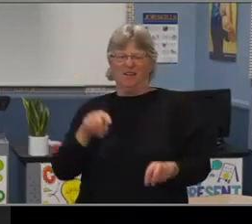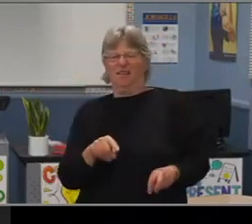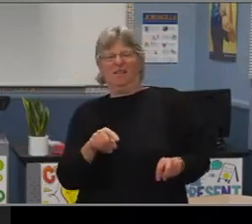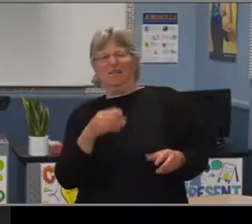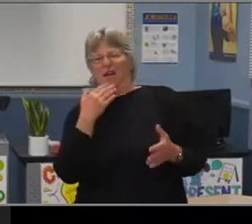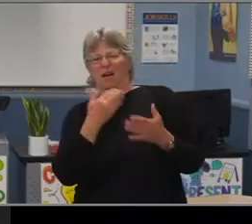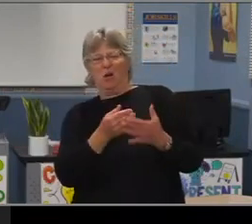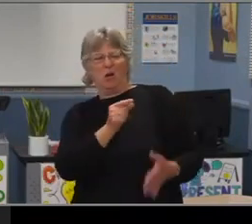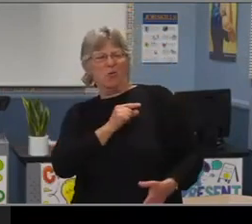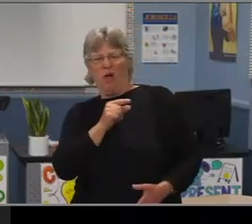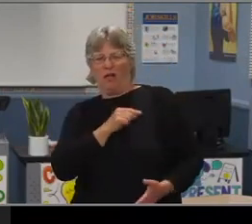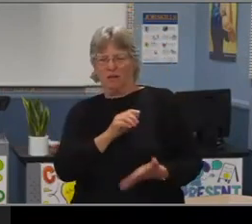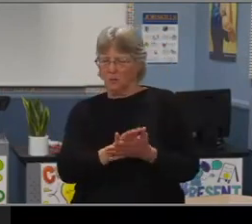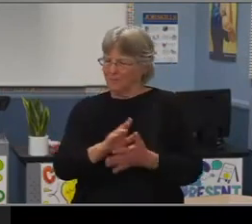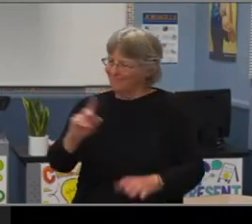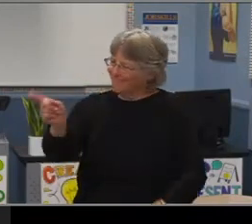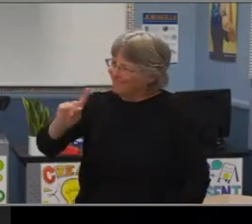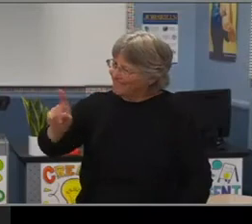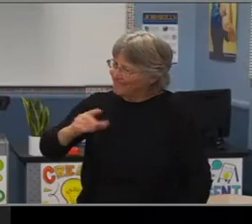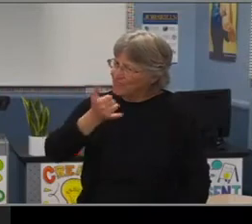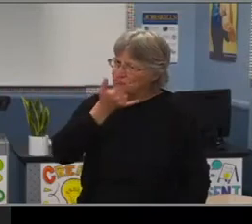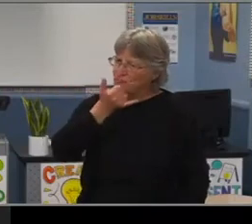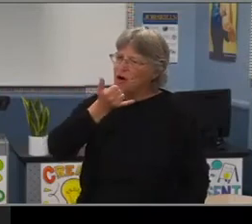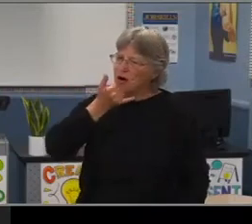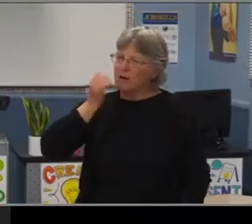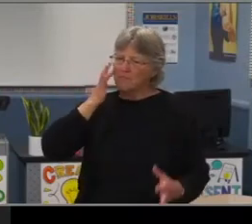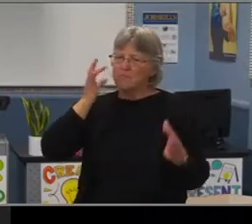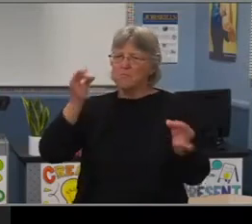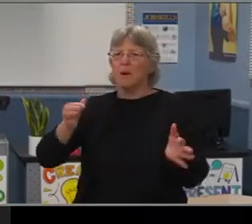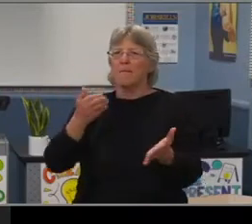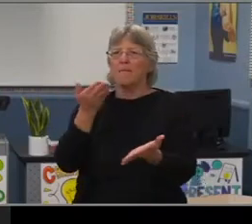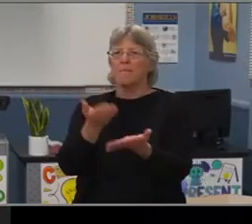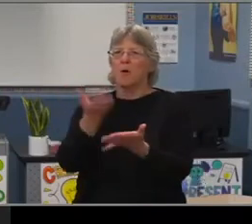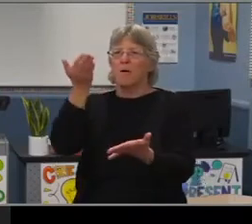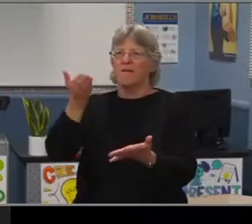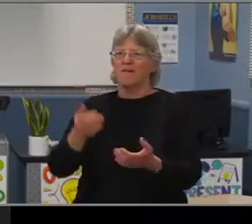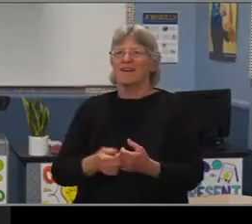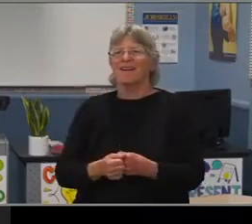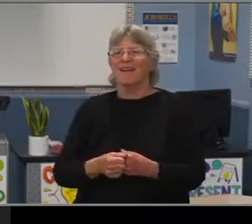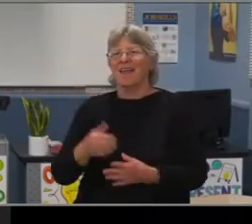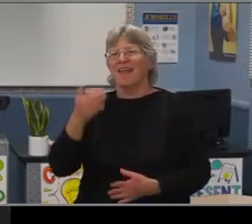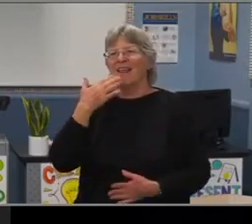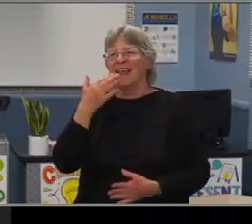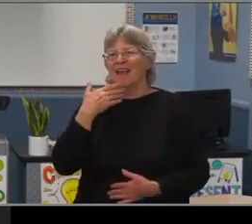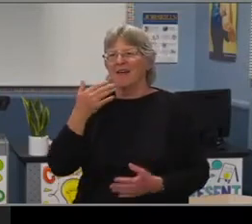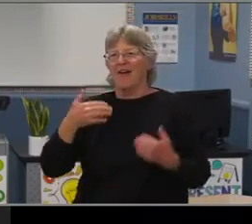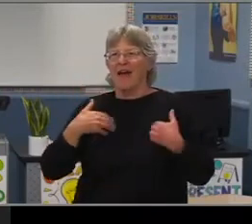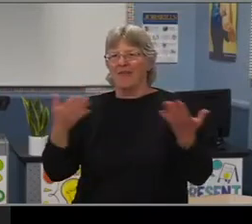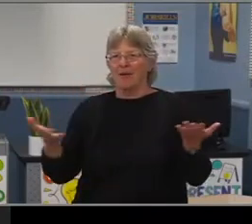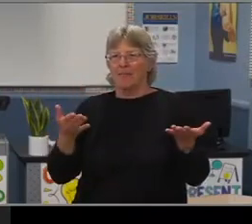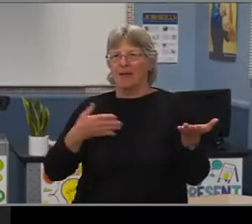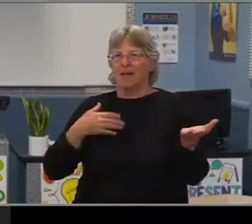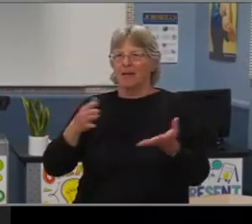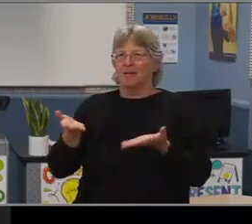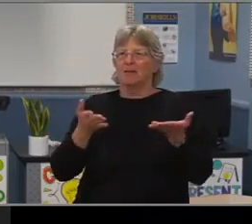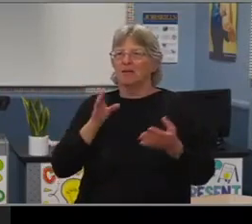That is wrong and we are determined to prove that. Once again, thank you for having me here to share with you about the wondrous impact Cabrillo High School staff